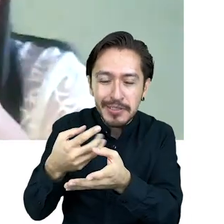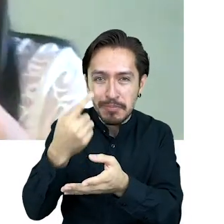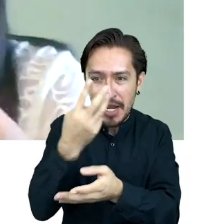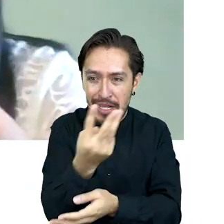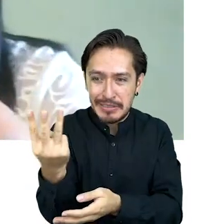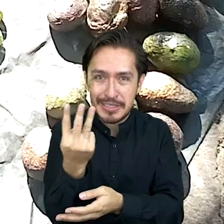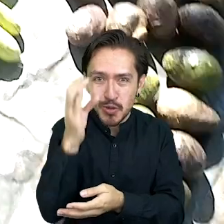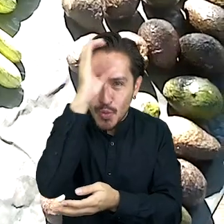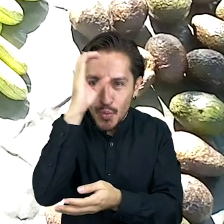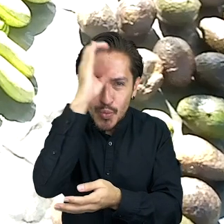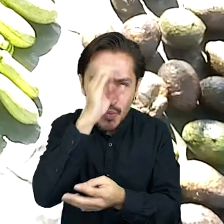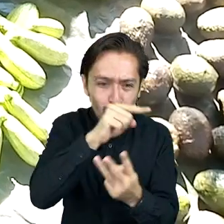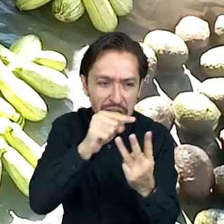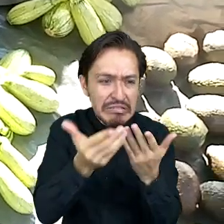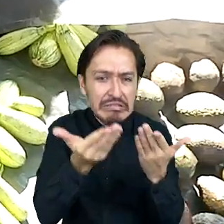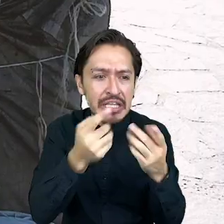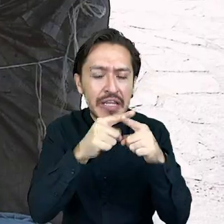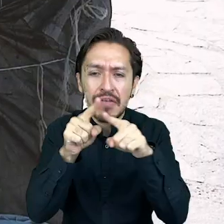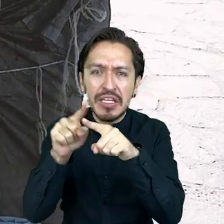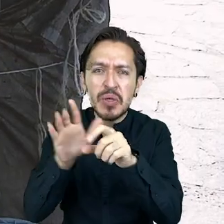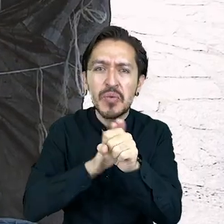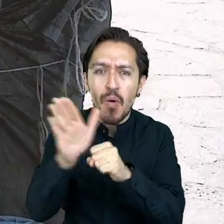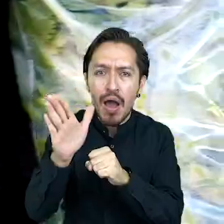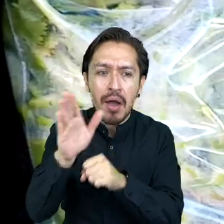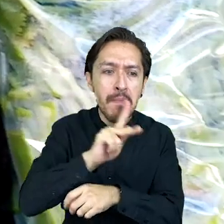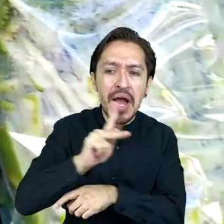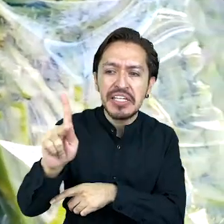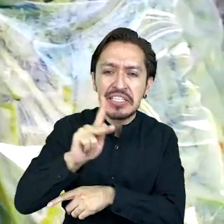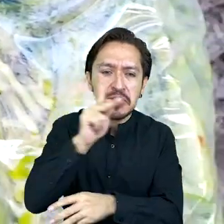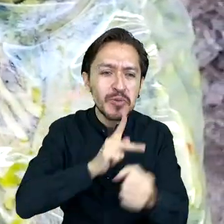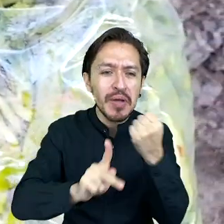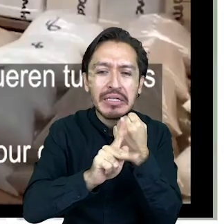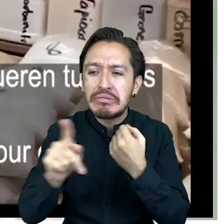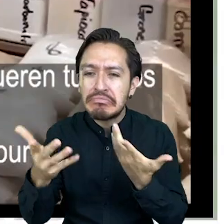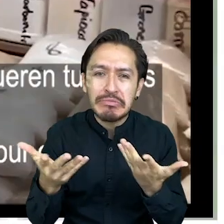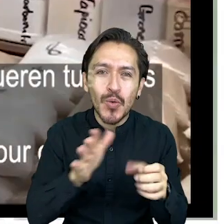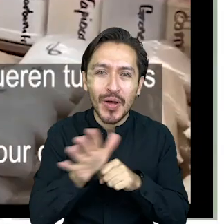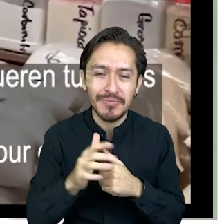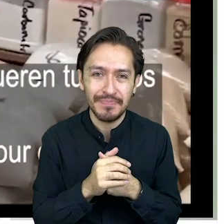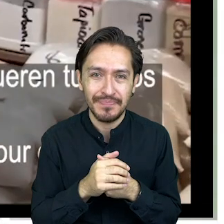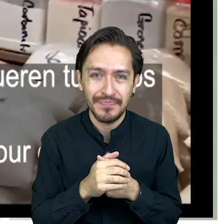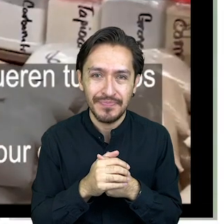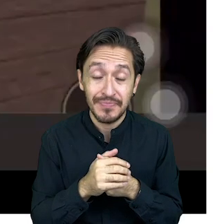comparing cultures and understanding the differences and similarities between countries were the most important parts of the process.